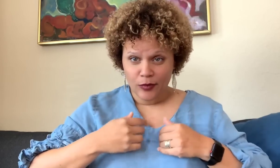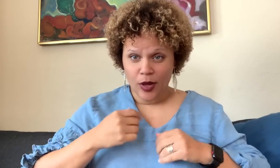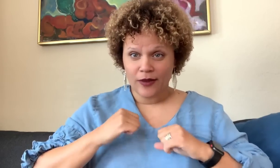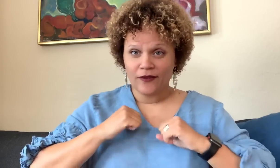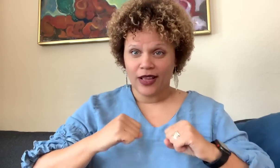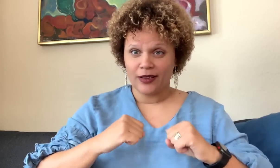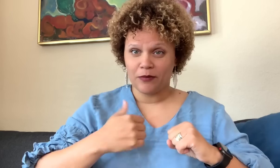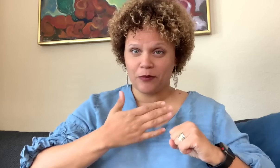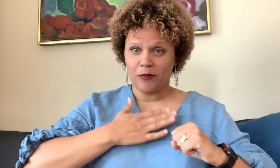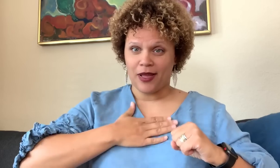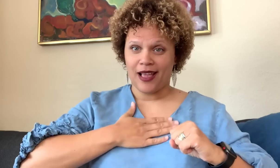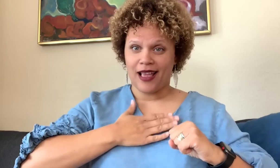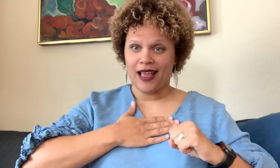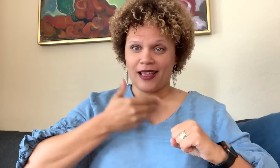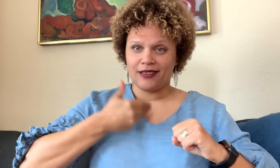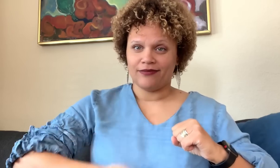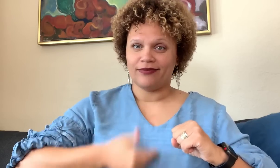They will defend their own identity.